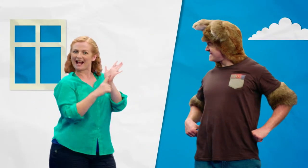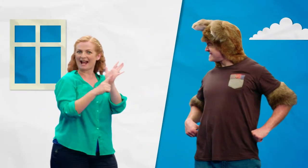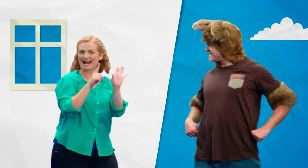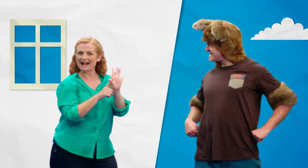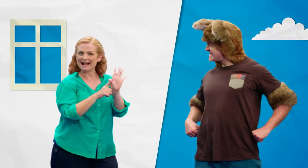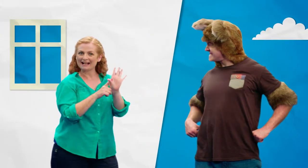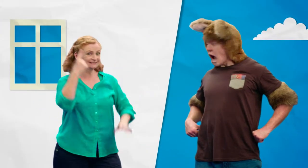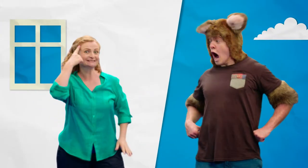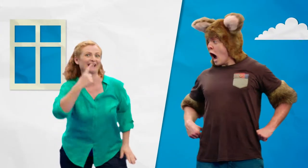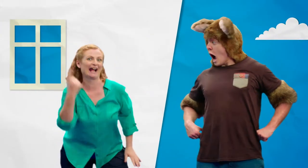I'm Sally!